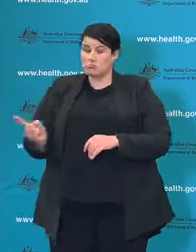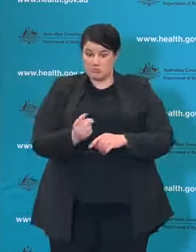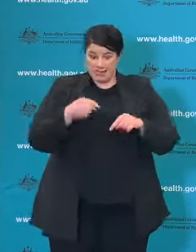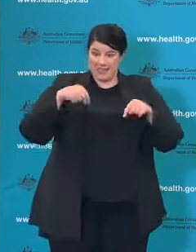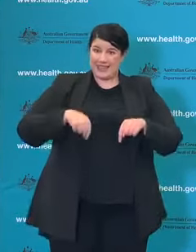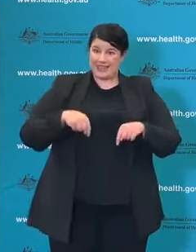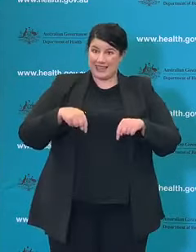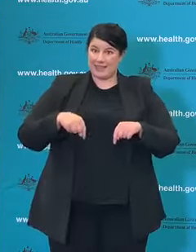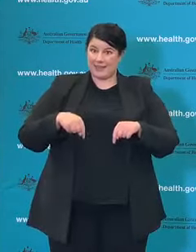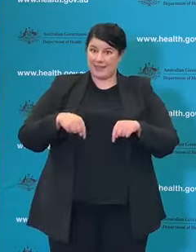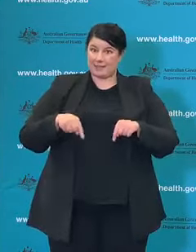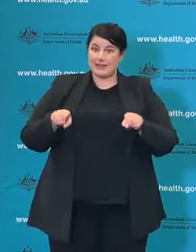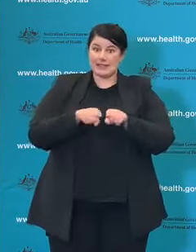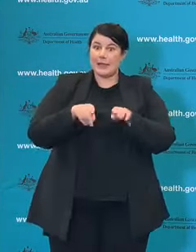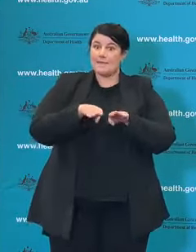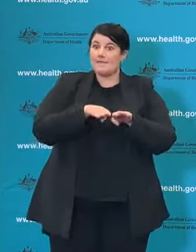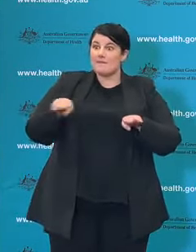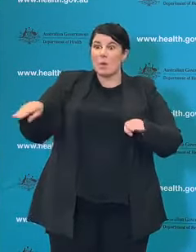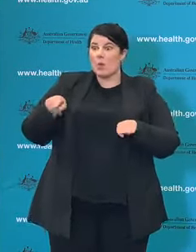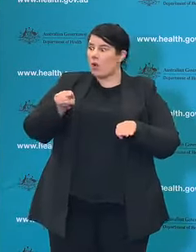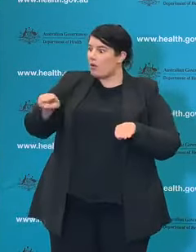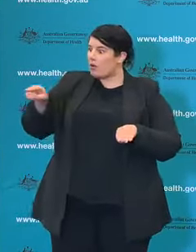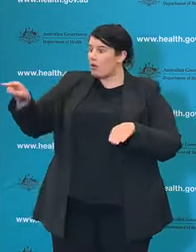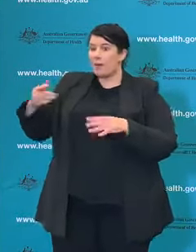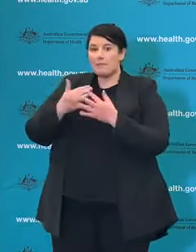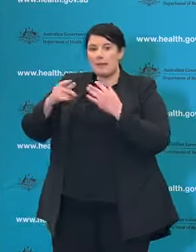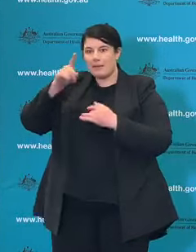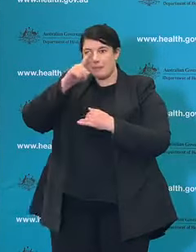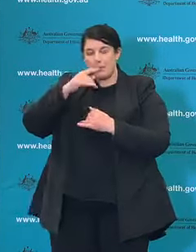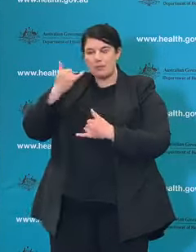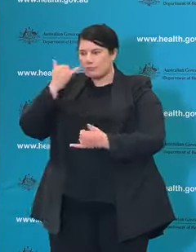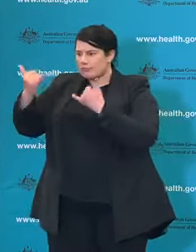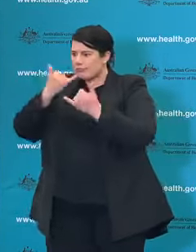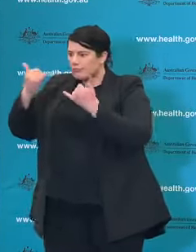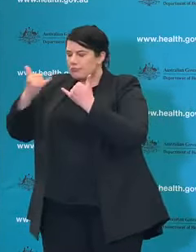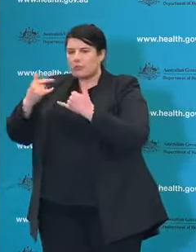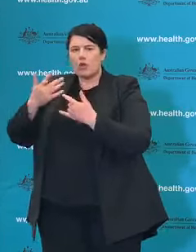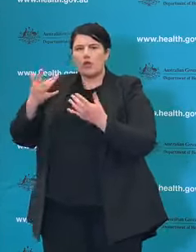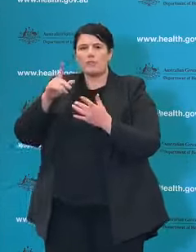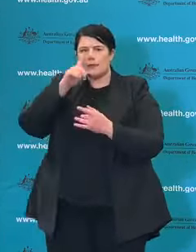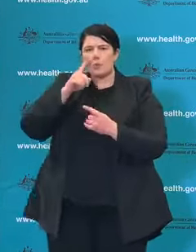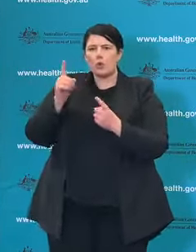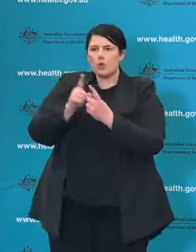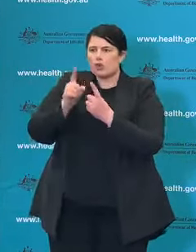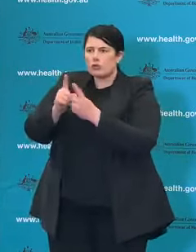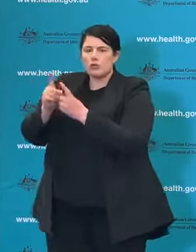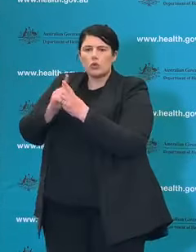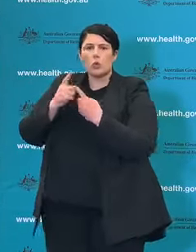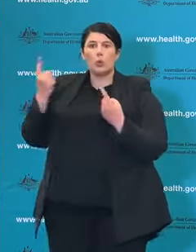same floor as the contact tracers who are assisting with the Victorian response. Over the past week